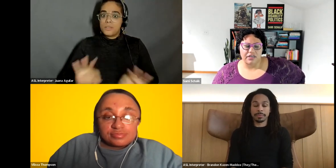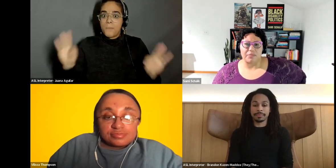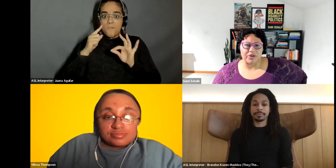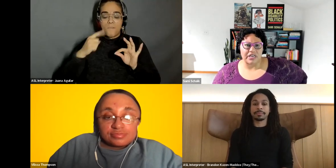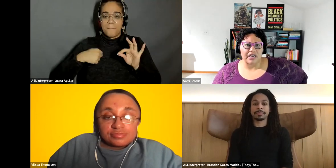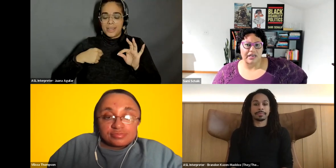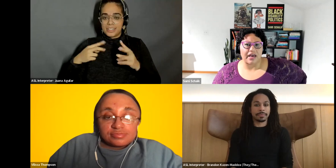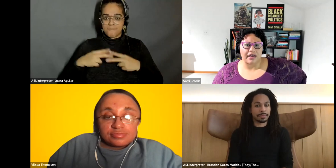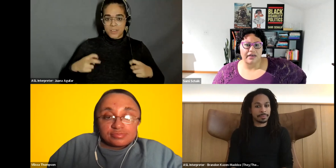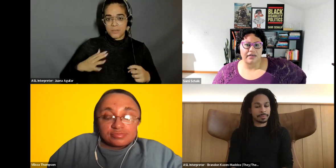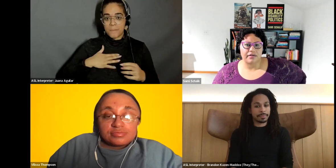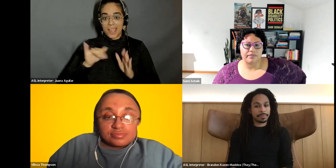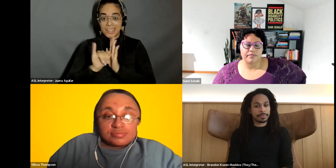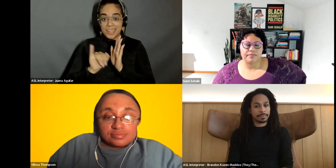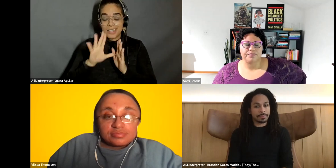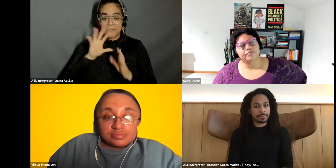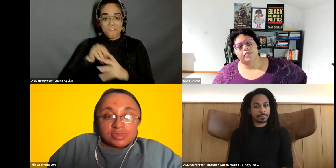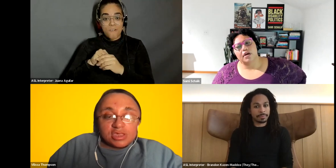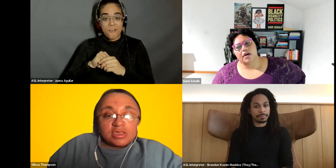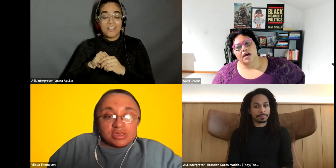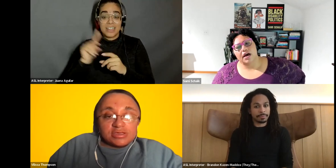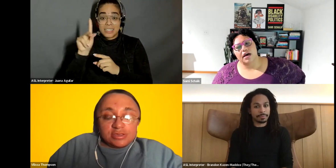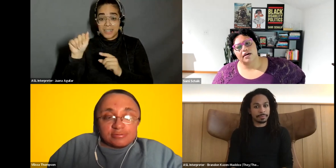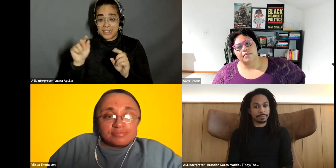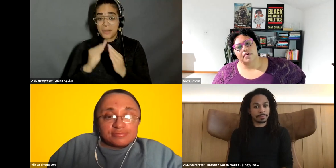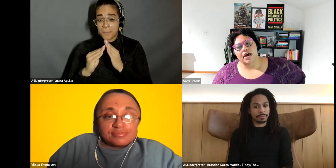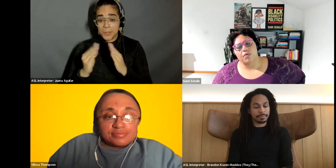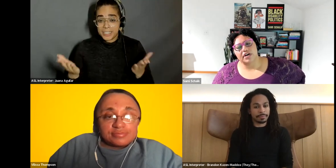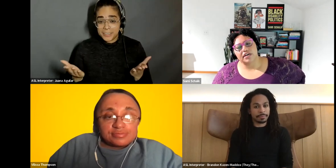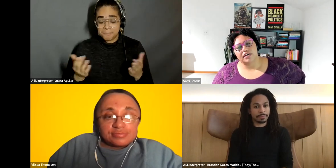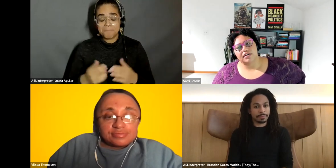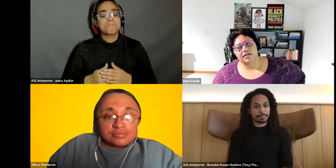Sami Schalk: community. Yeah. Sami Schalk: I wanna